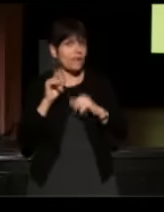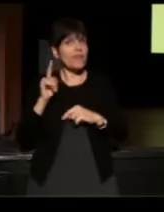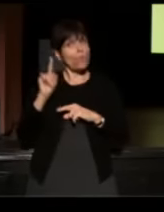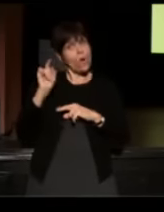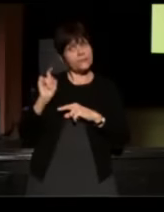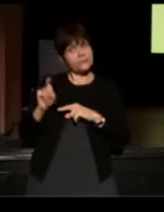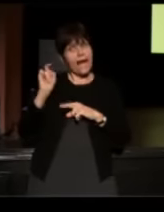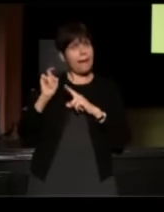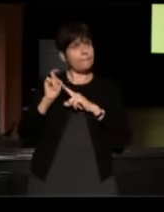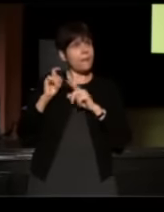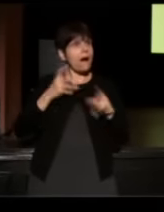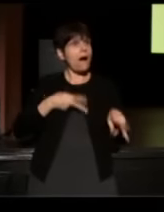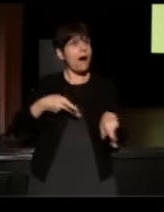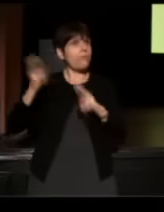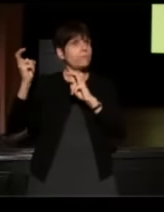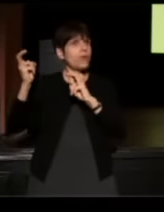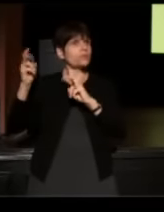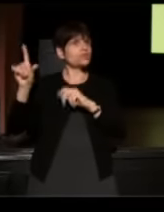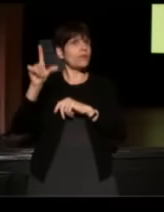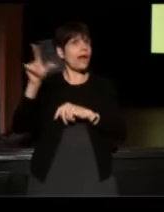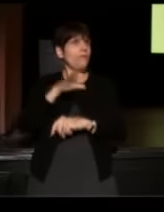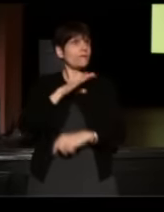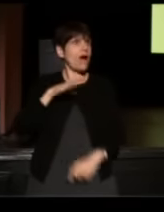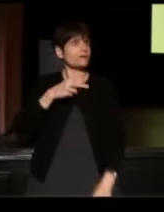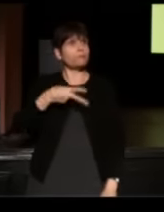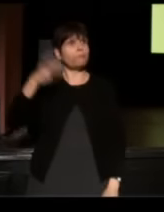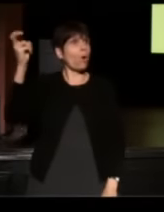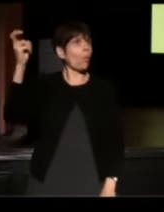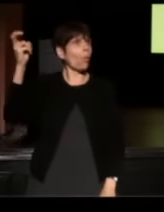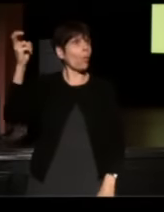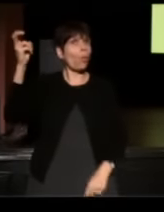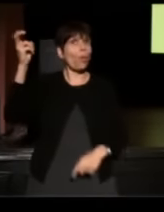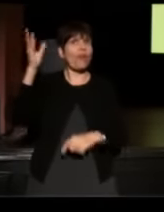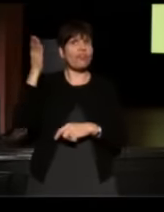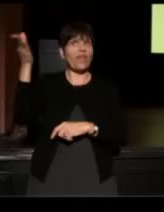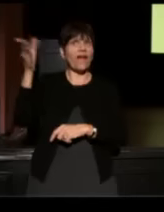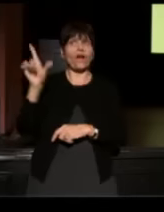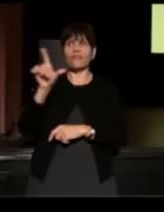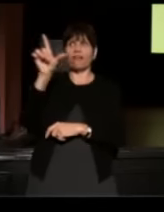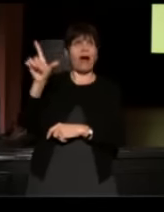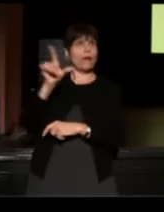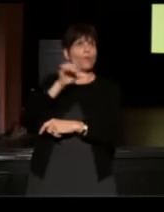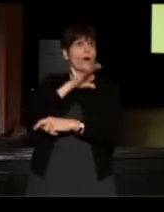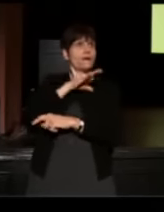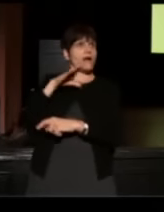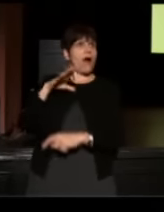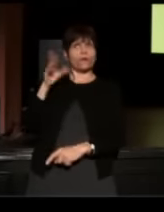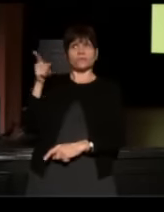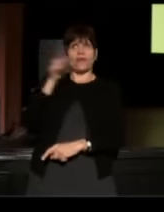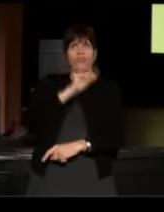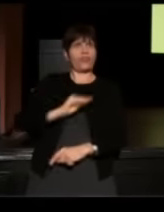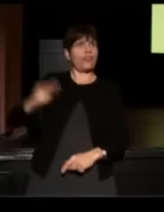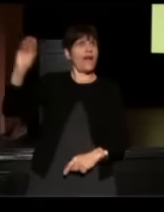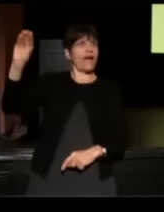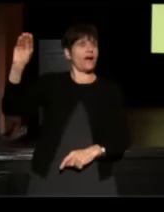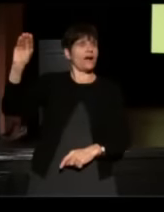it uploads to the Library of Congress, so again, it was one of those moments like at the creation of Story Corps.